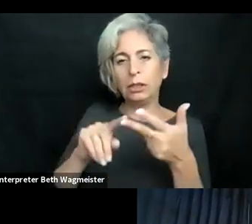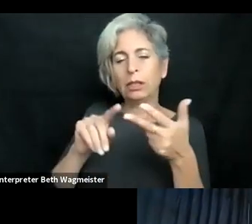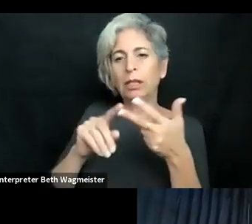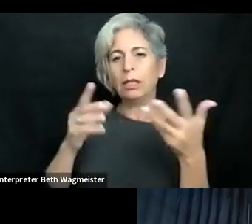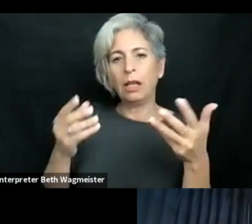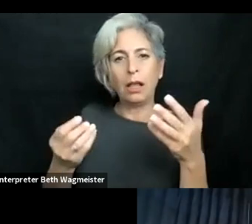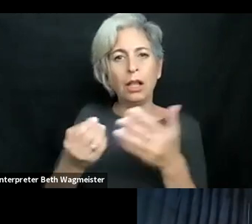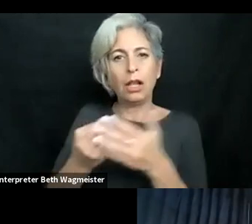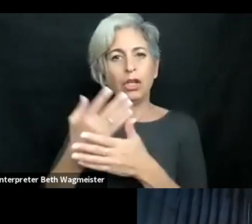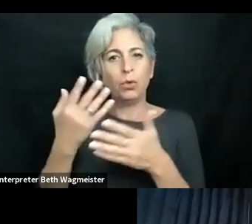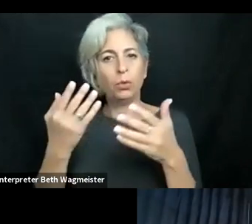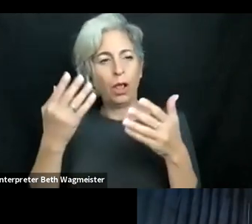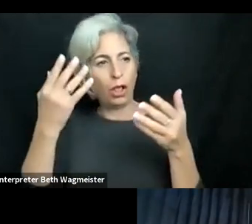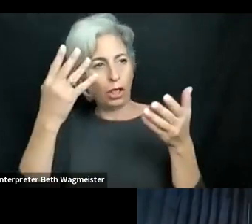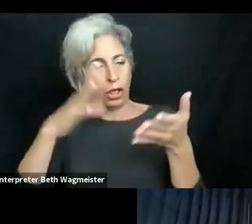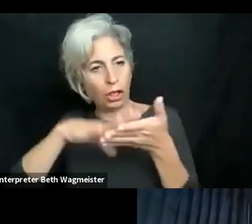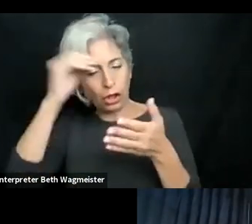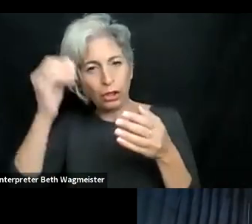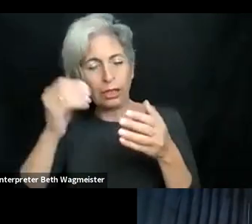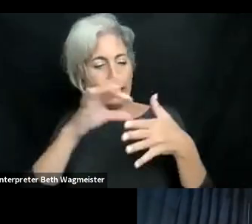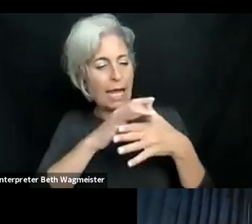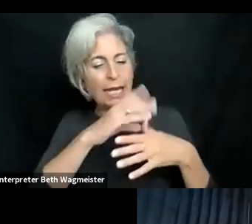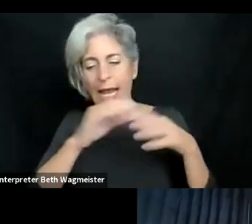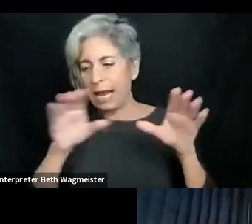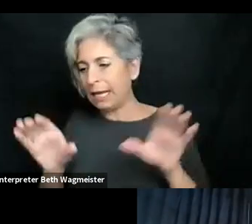of the -- how to build a curriculum on inclusion,